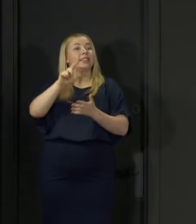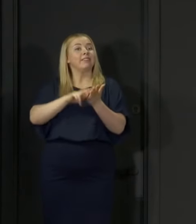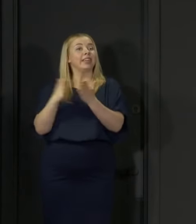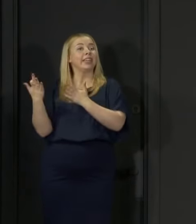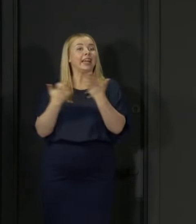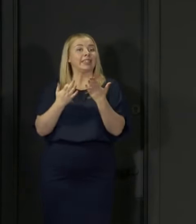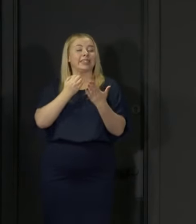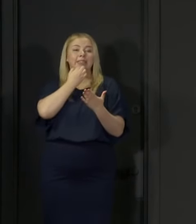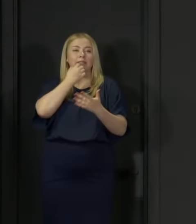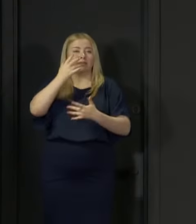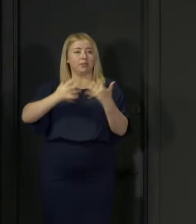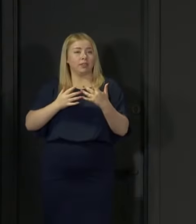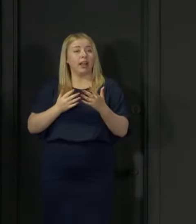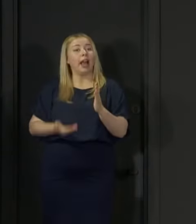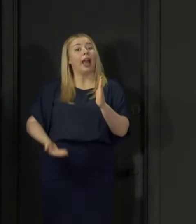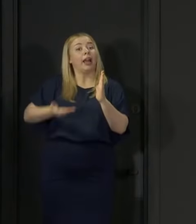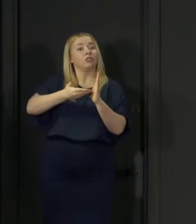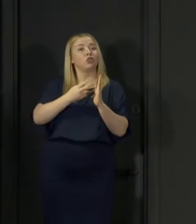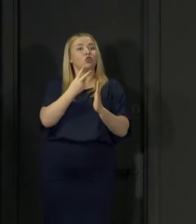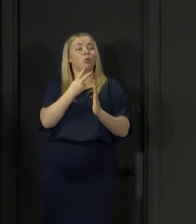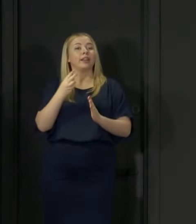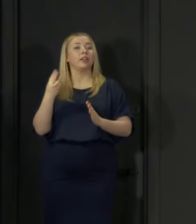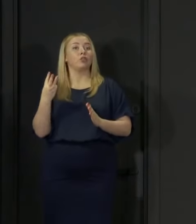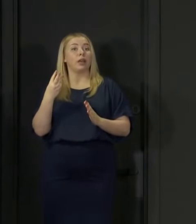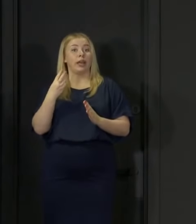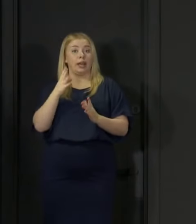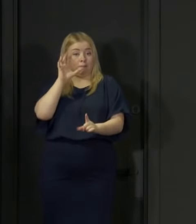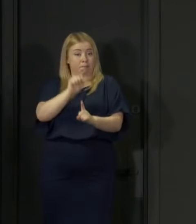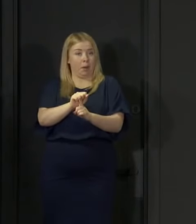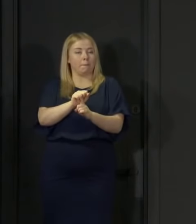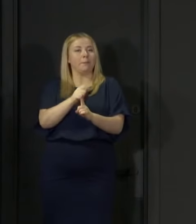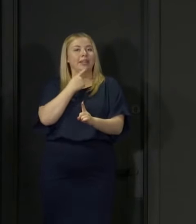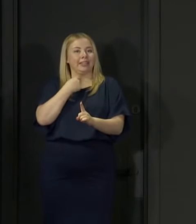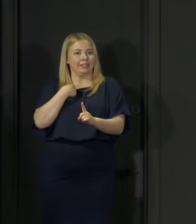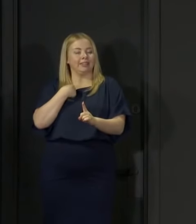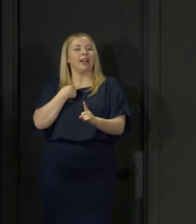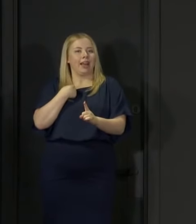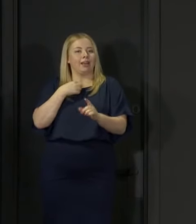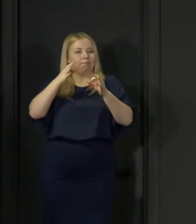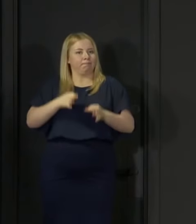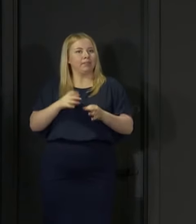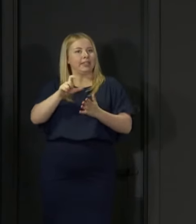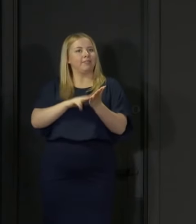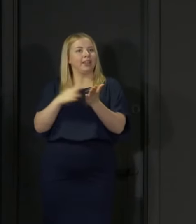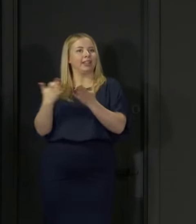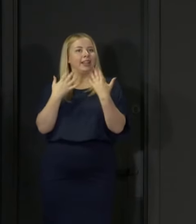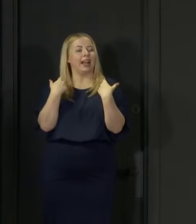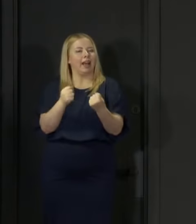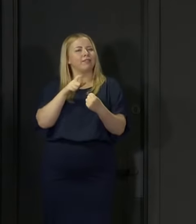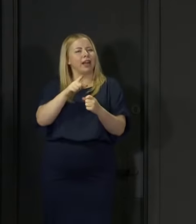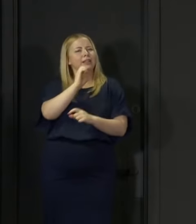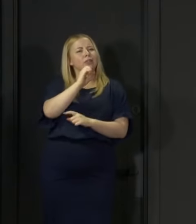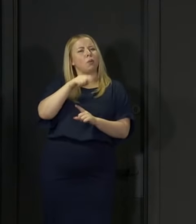An additional 23 positive cases were confirmed yesterday which represents 0.9% of the people